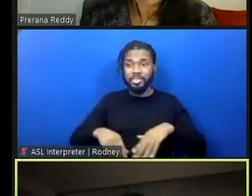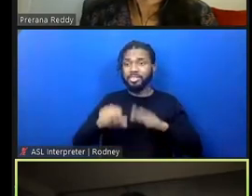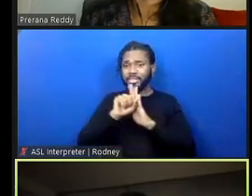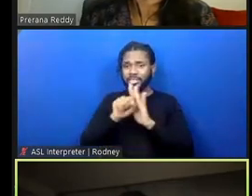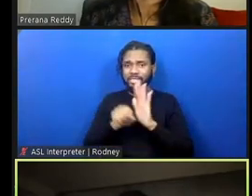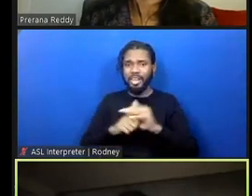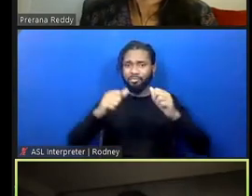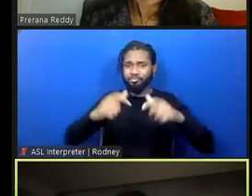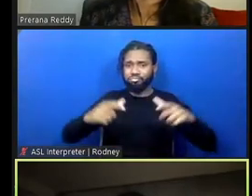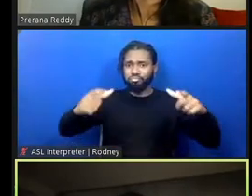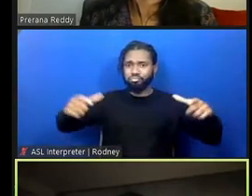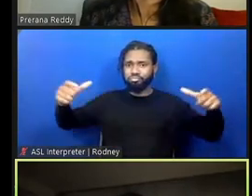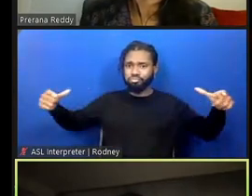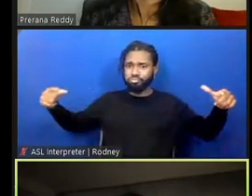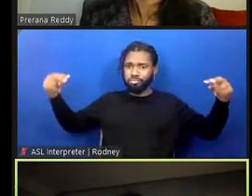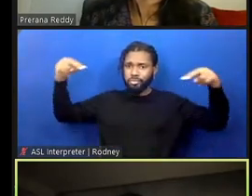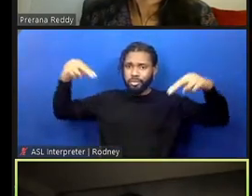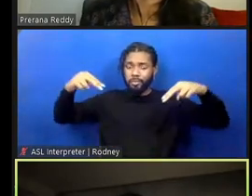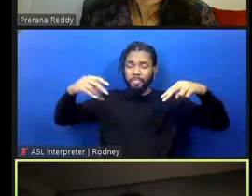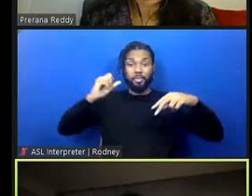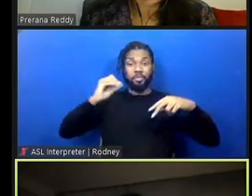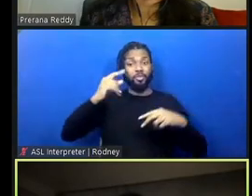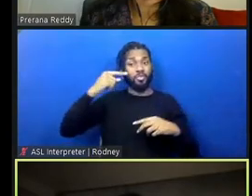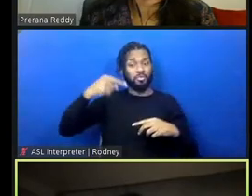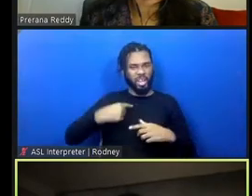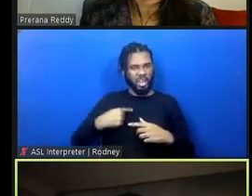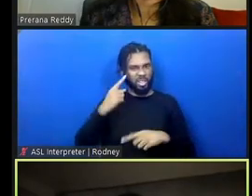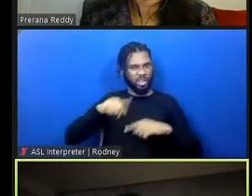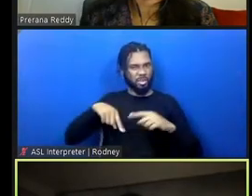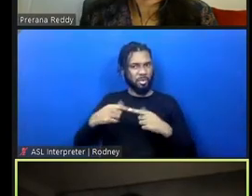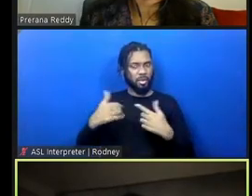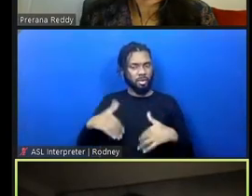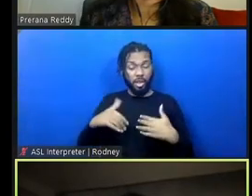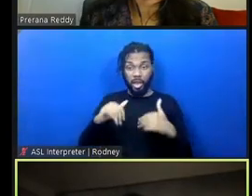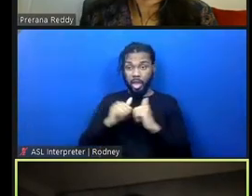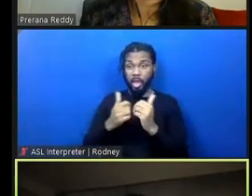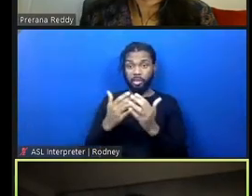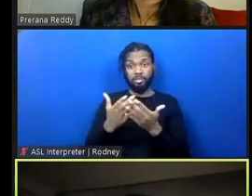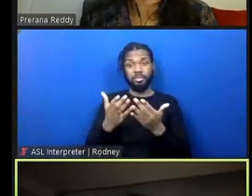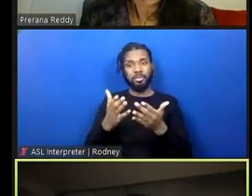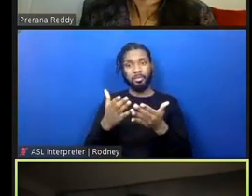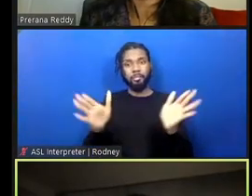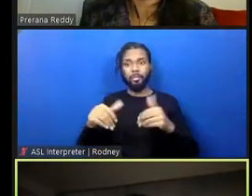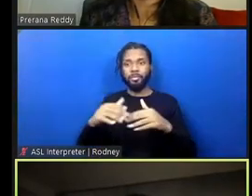So, so for me, I think so much about how public space shapes public identity, and